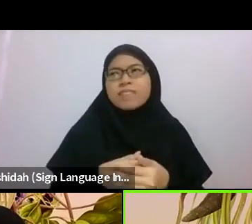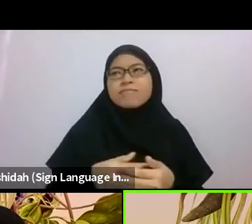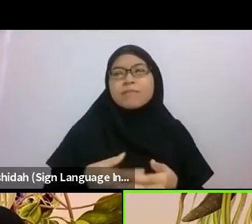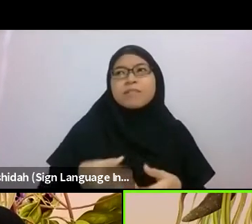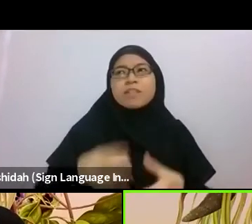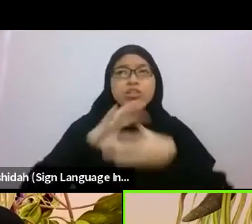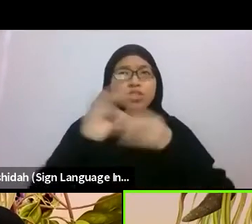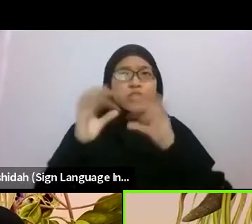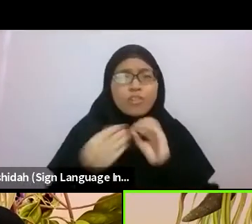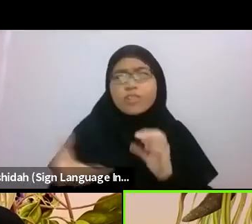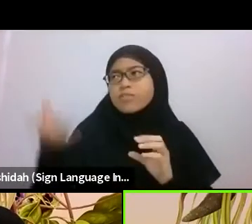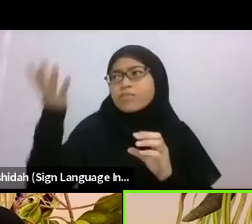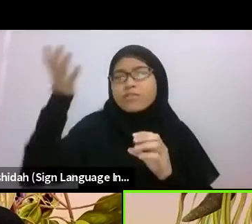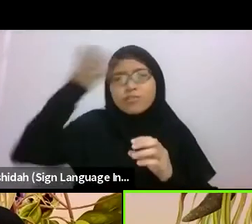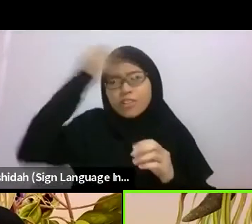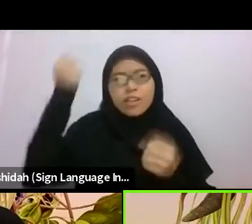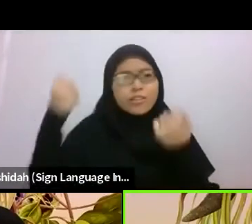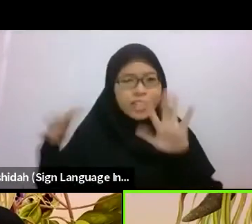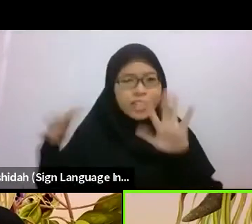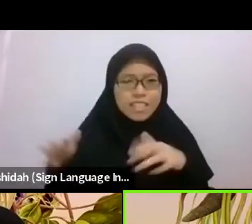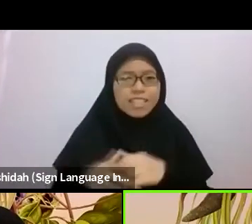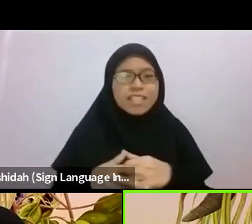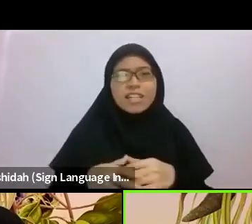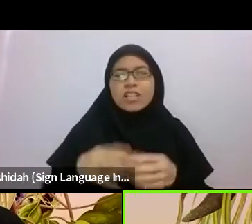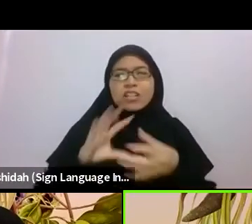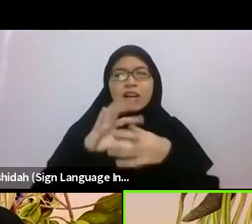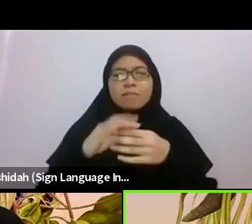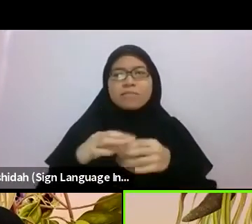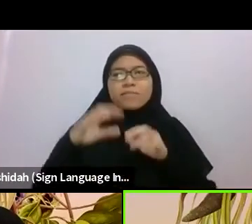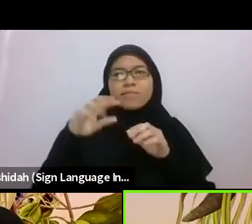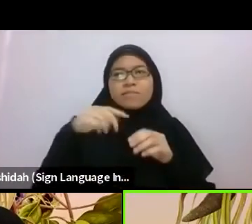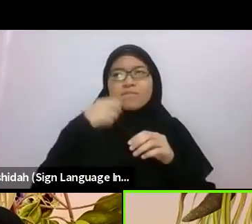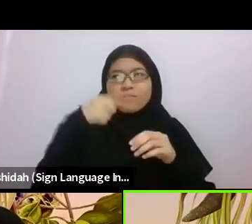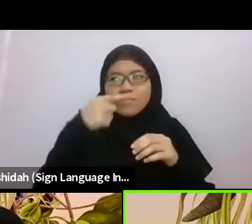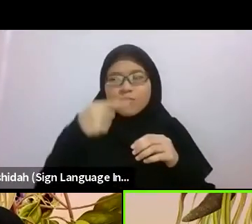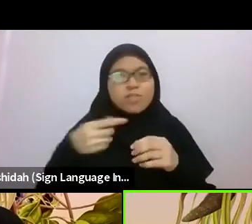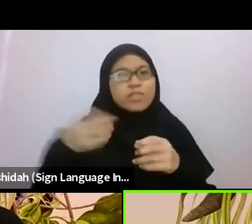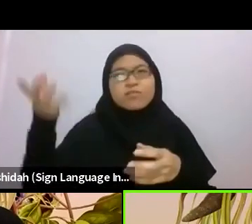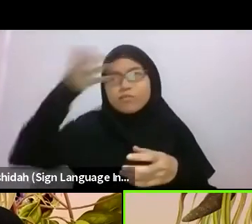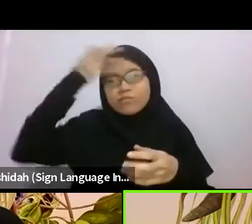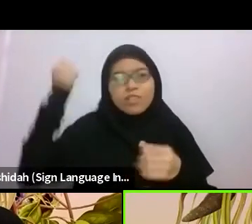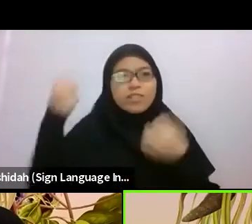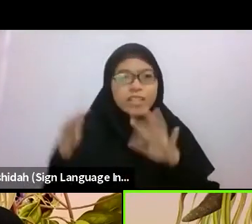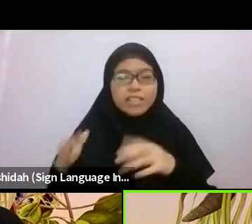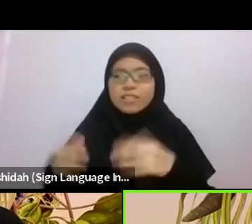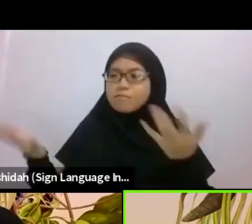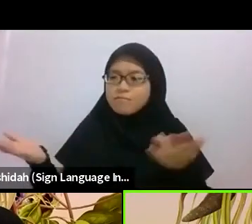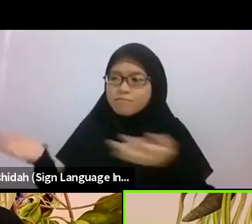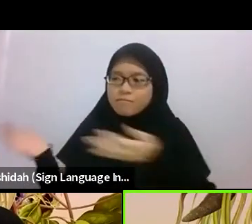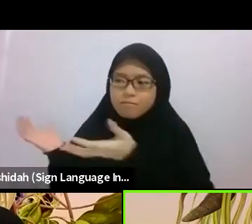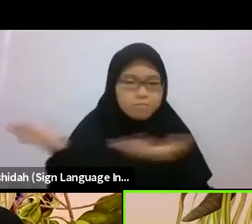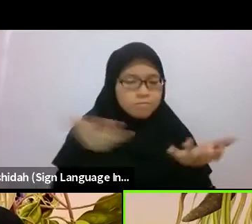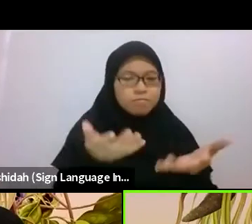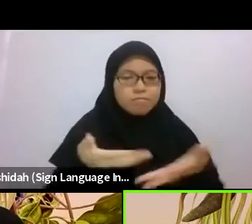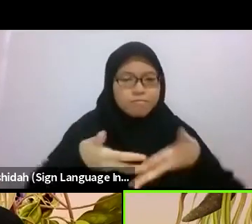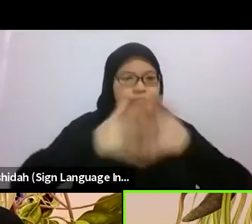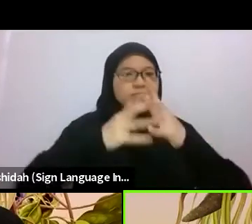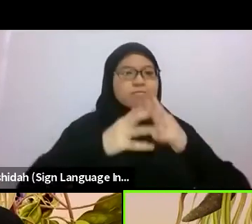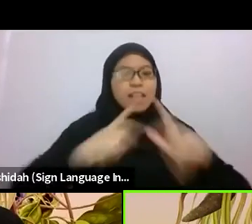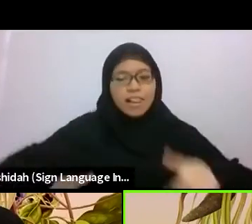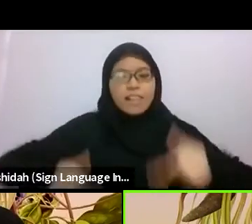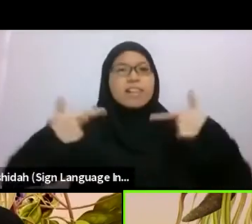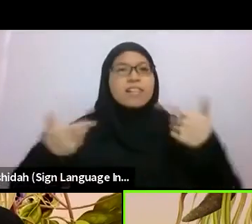I would say in terms of representation of memory, if we think about an ecocentric notion of memory and remembering–